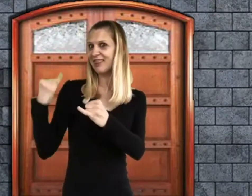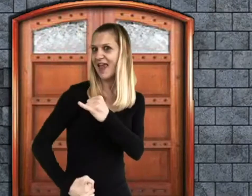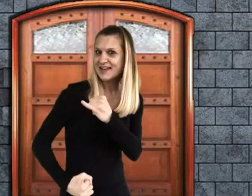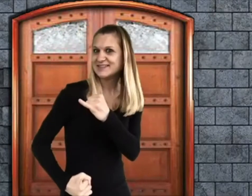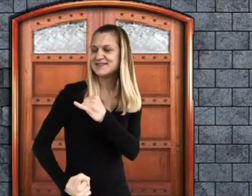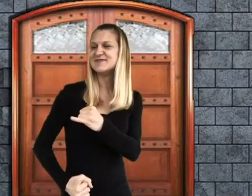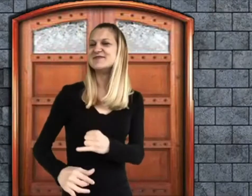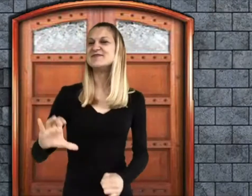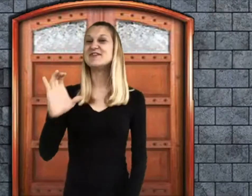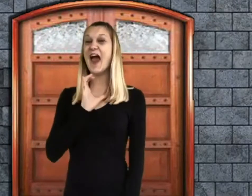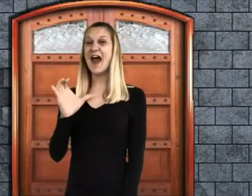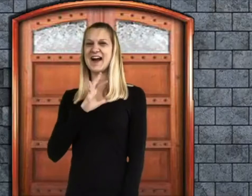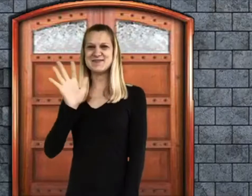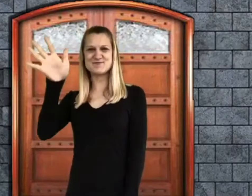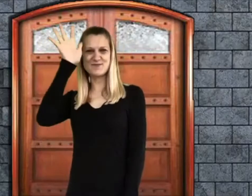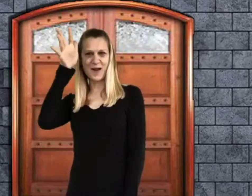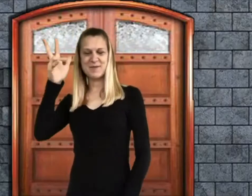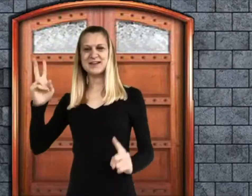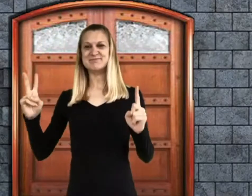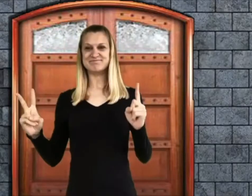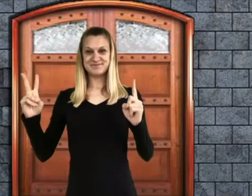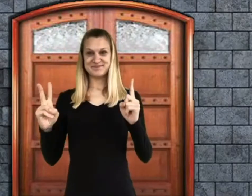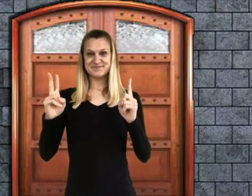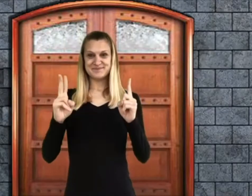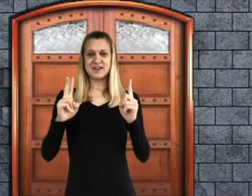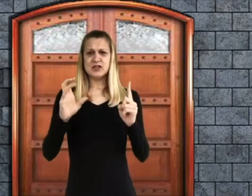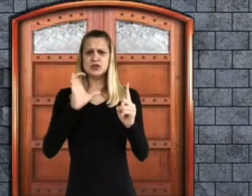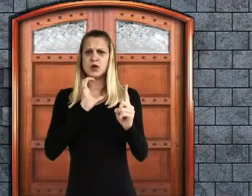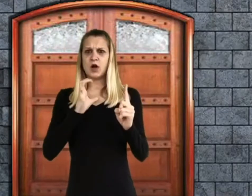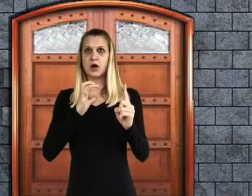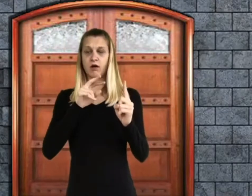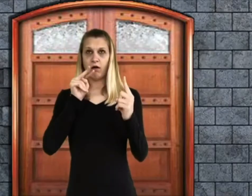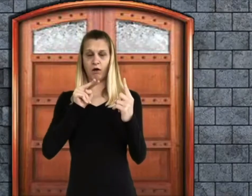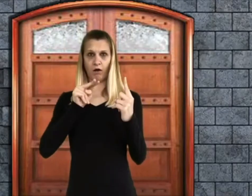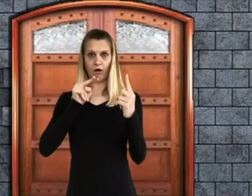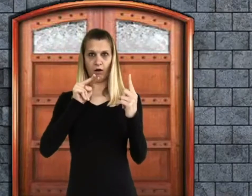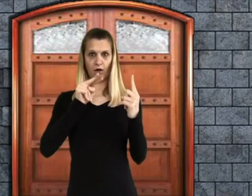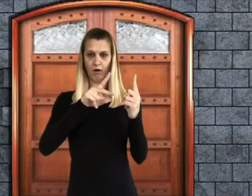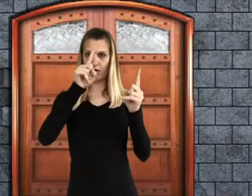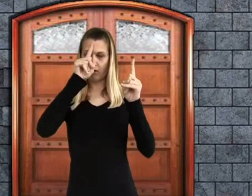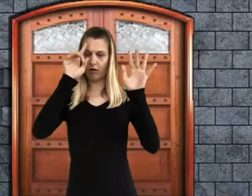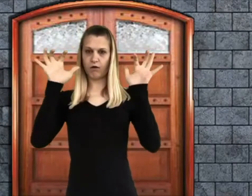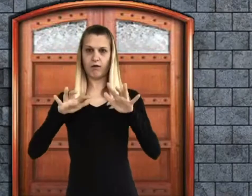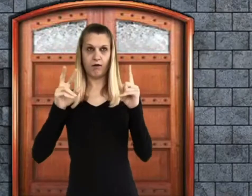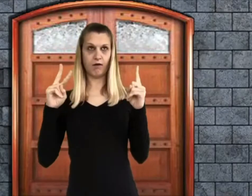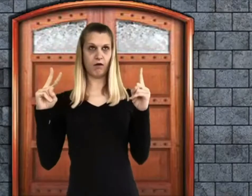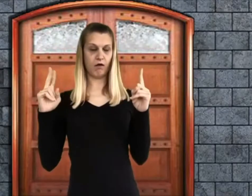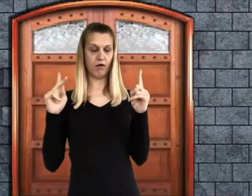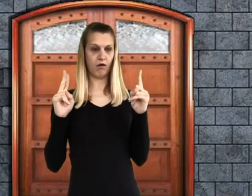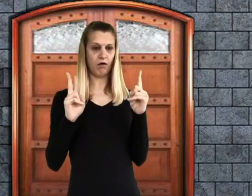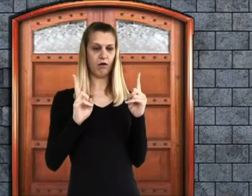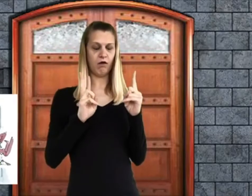And last of all, Charlie and his grandpa walked slowly to Mr. Willy Wonka.